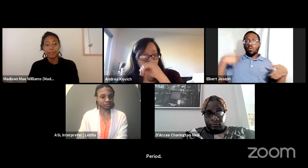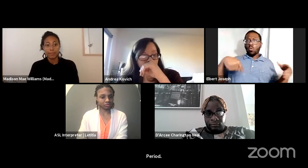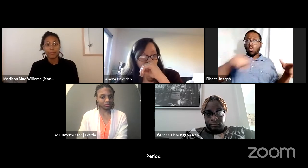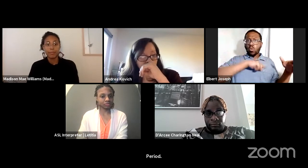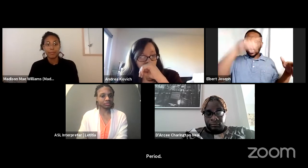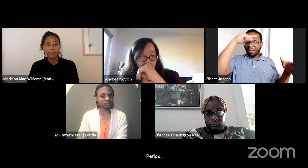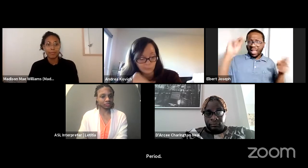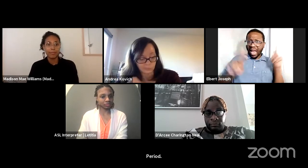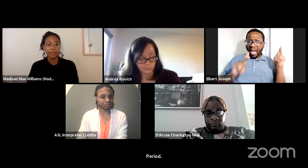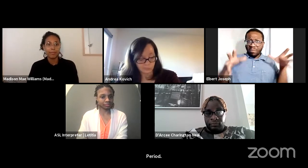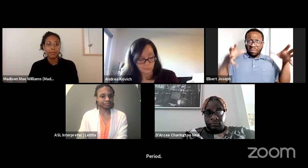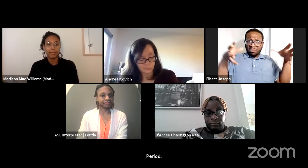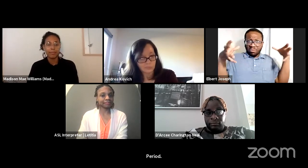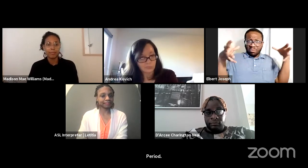So let me back up and say it clearly.